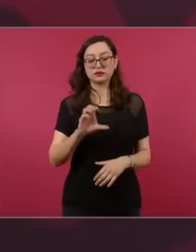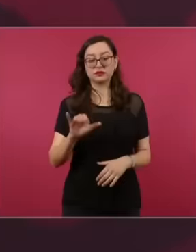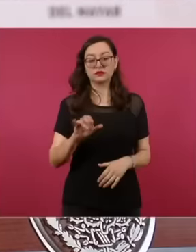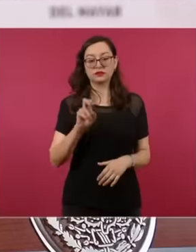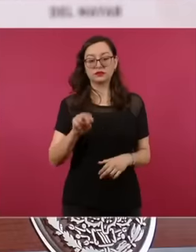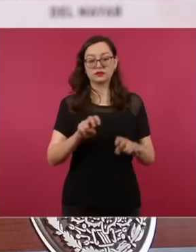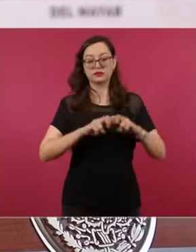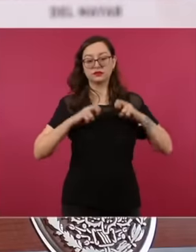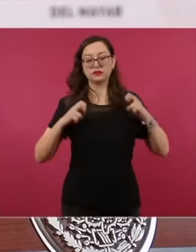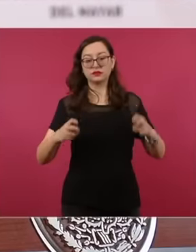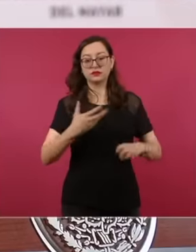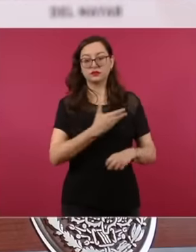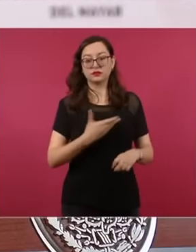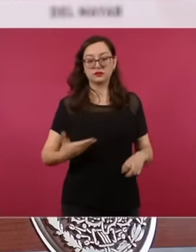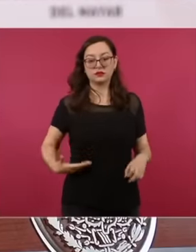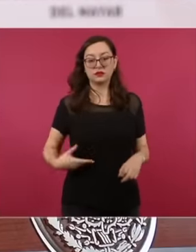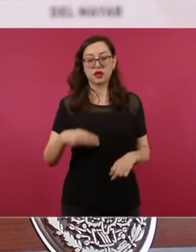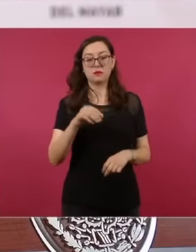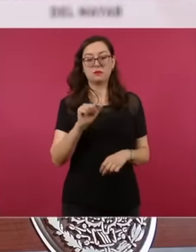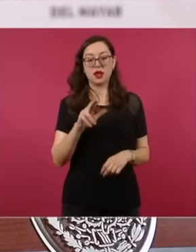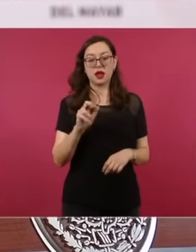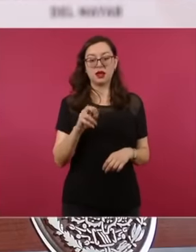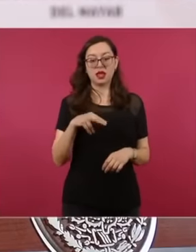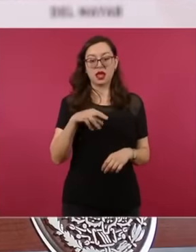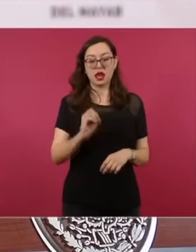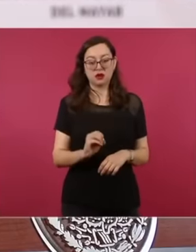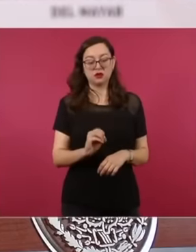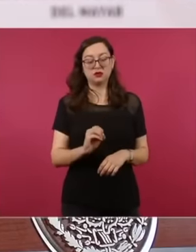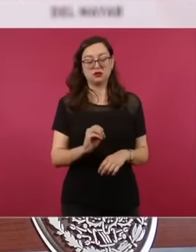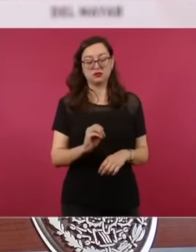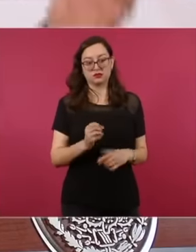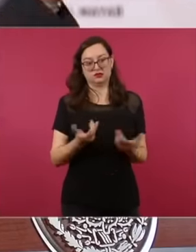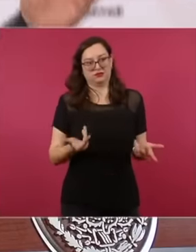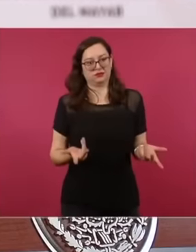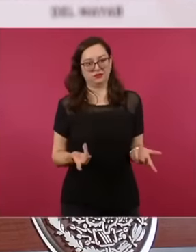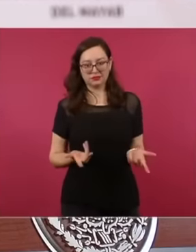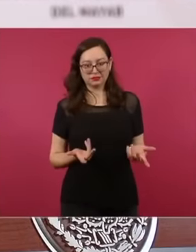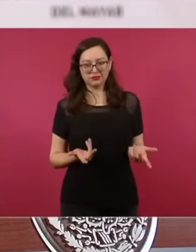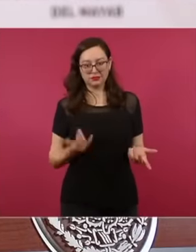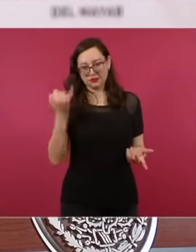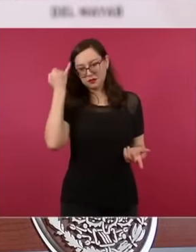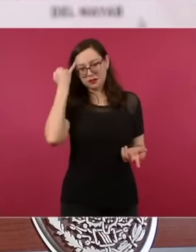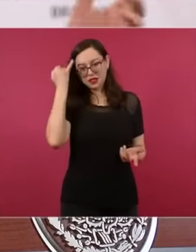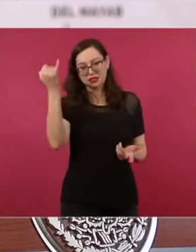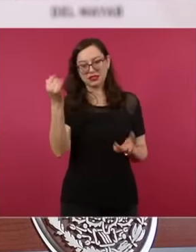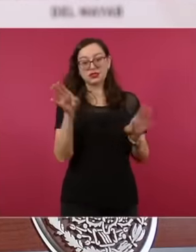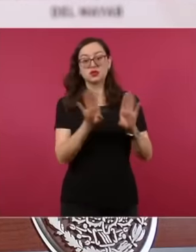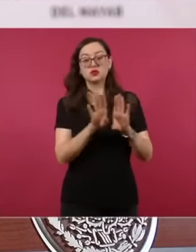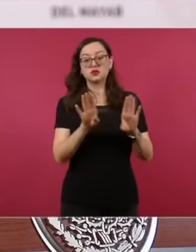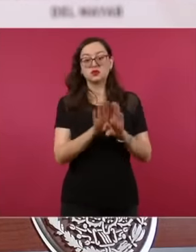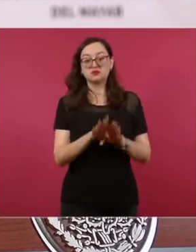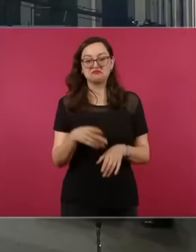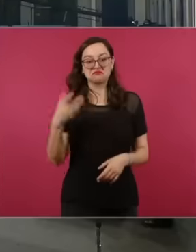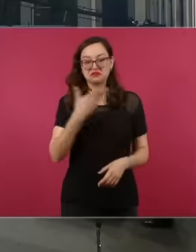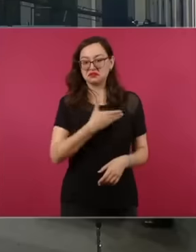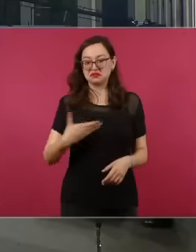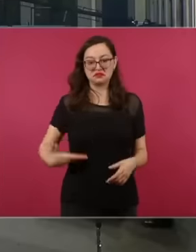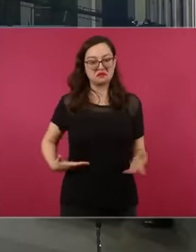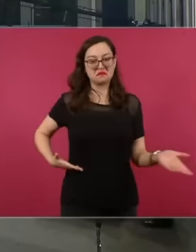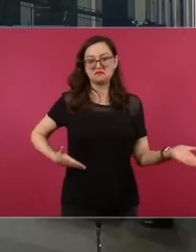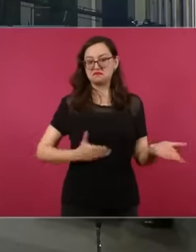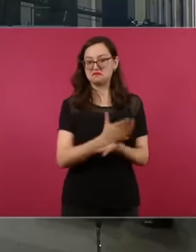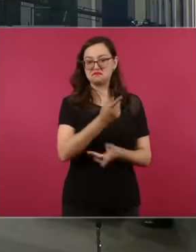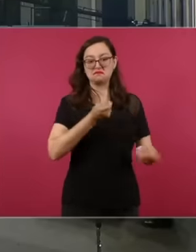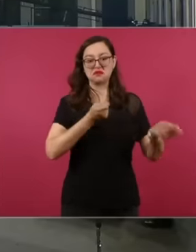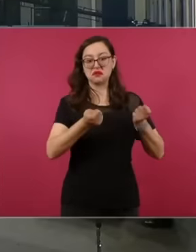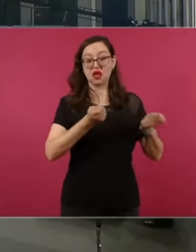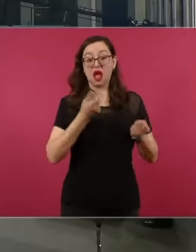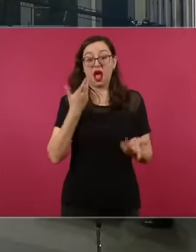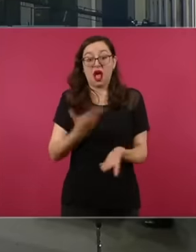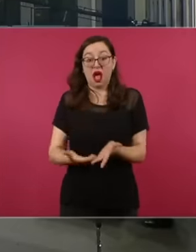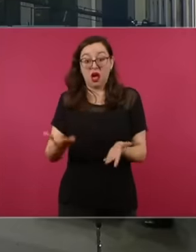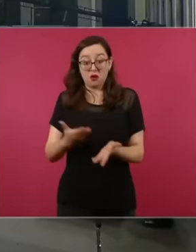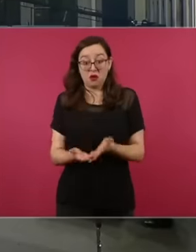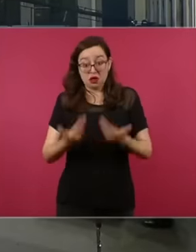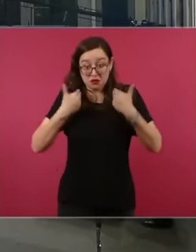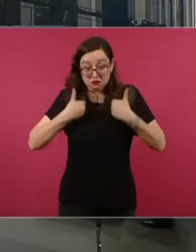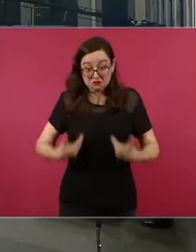Mariano imagine it is until now and I say this